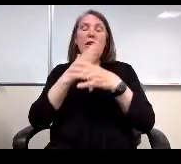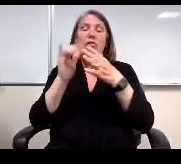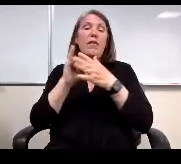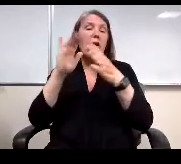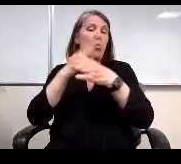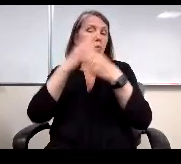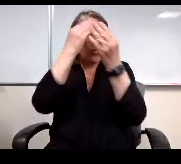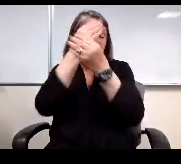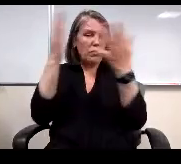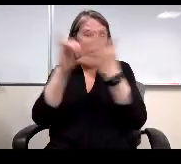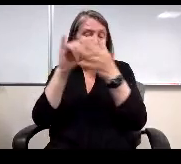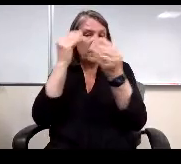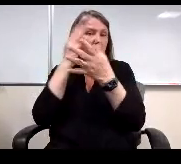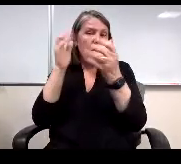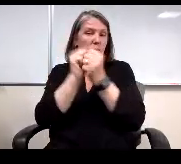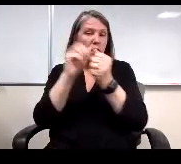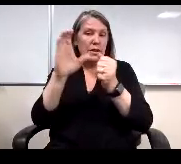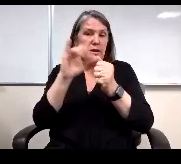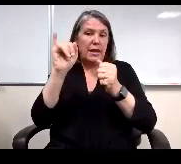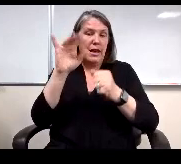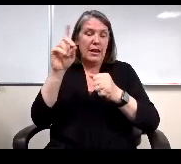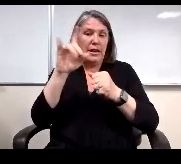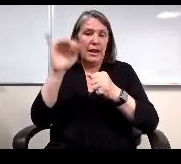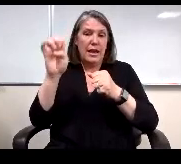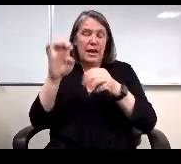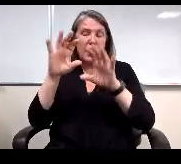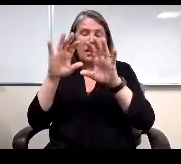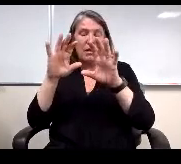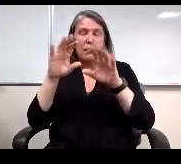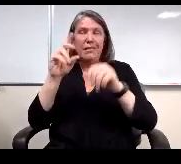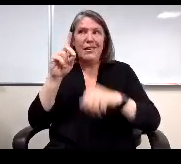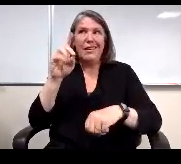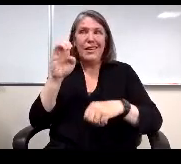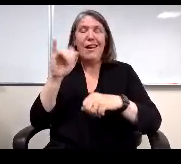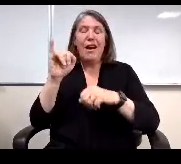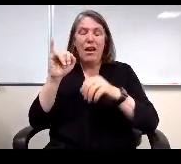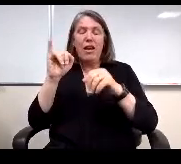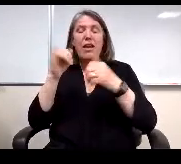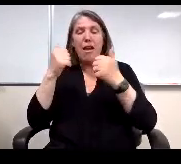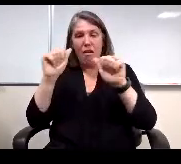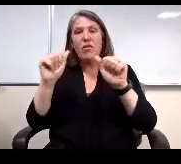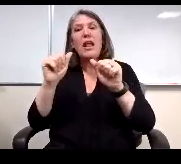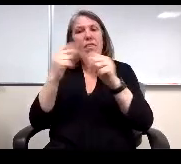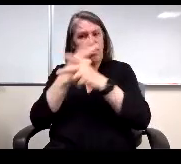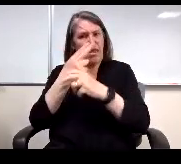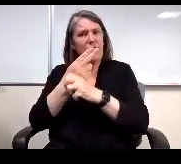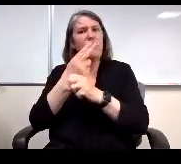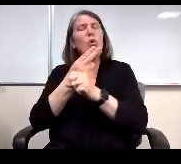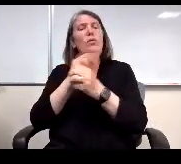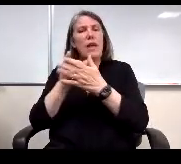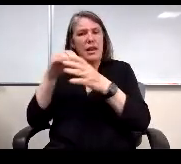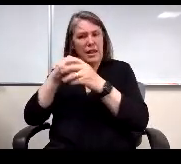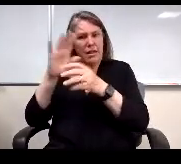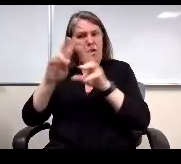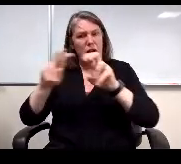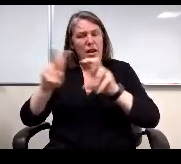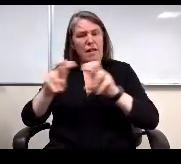information with the CEI for the DI effort and they have used the data and some of their analysis so good couple other.